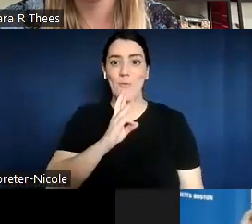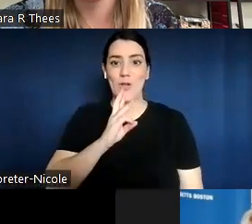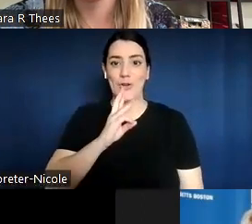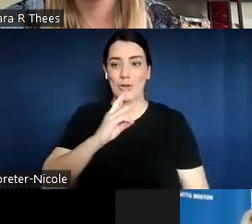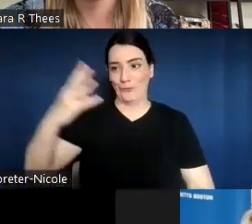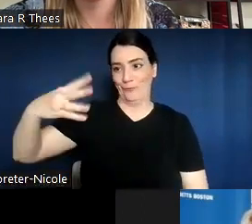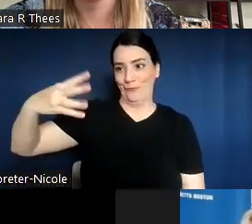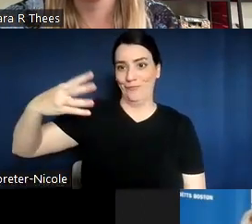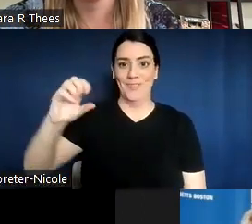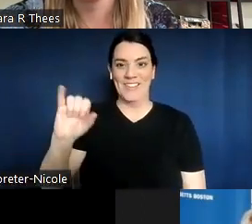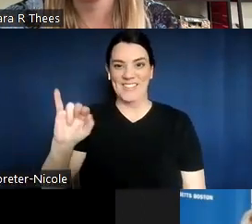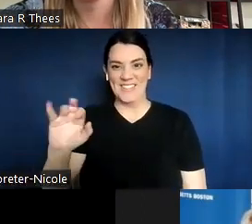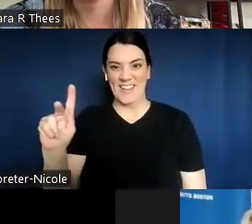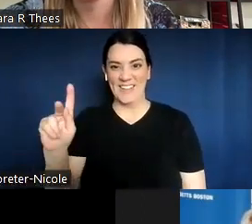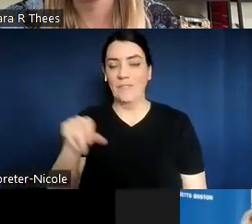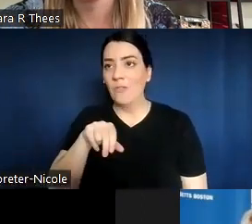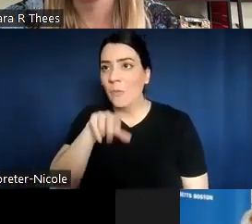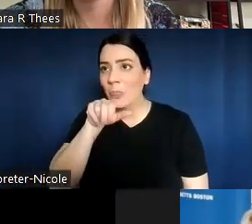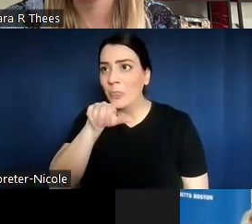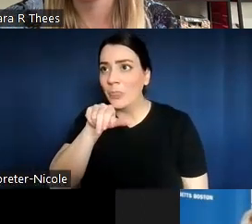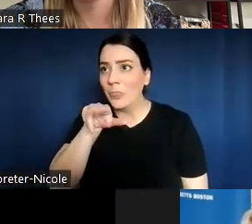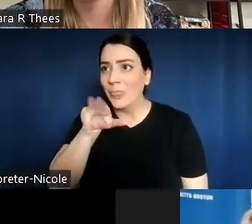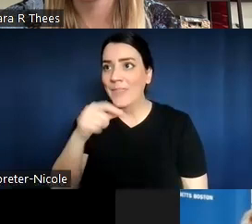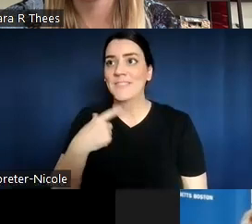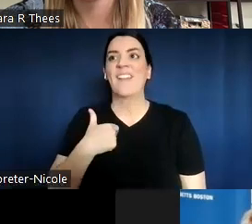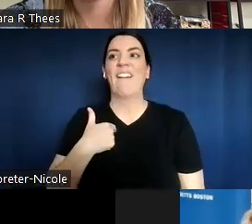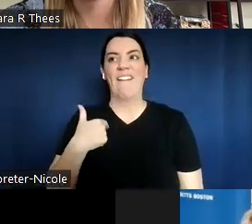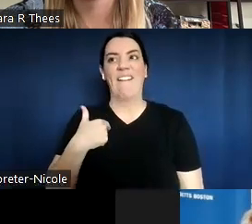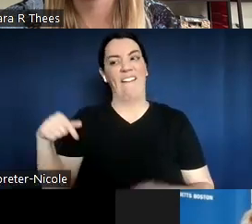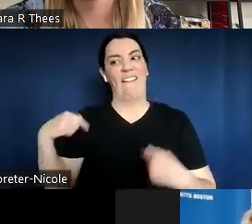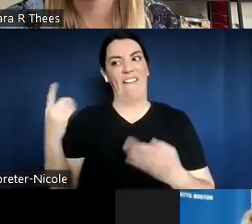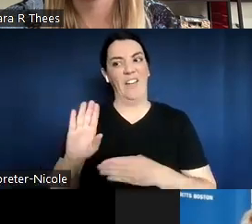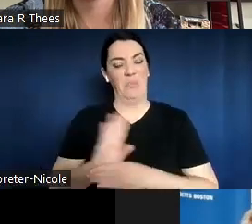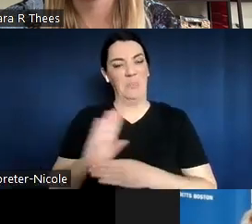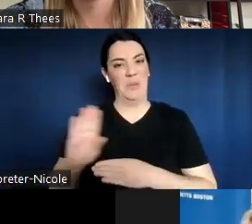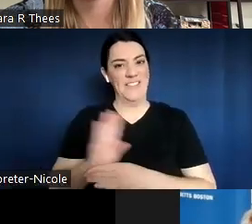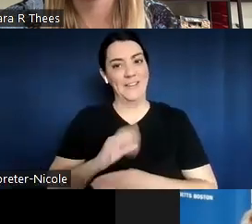water that's dripping and it says, "I've been busy." And it's kind of a sad reflection.